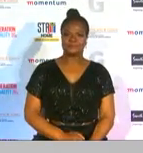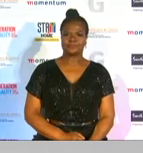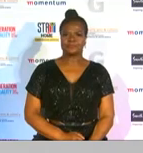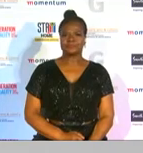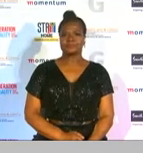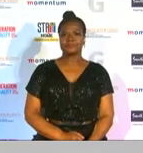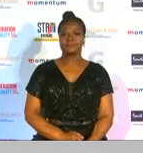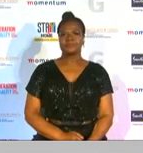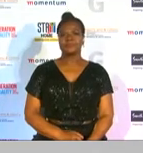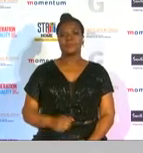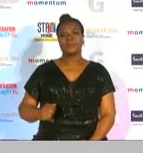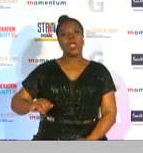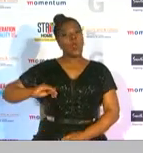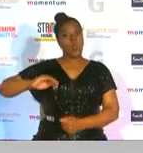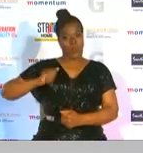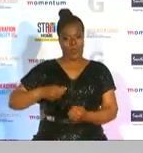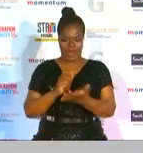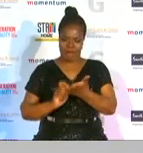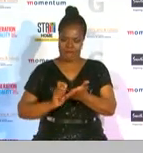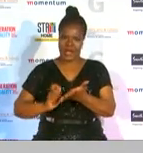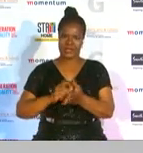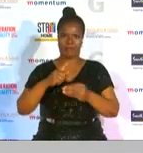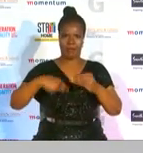south african women in sport and breaking barriers in the male